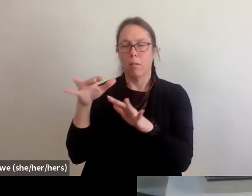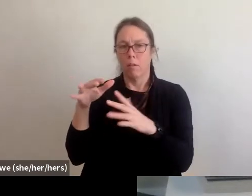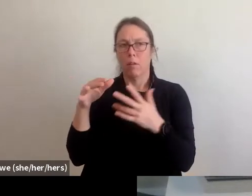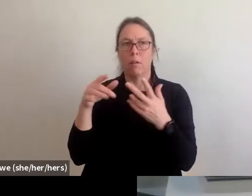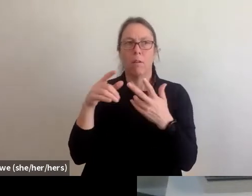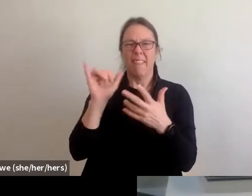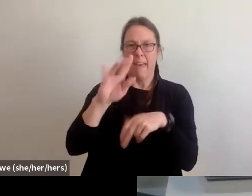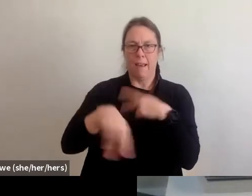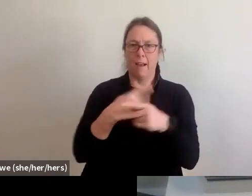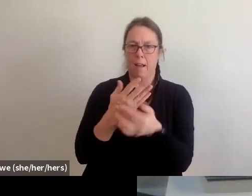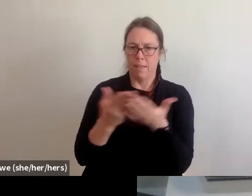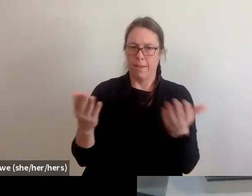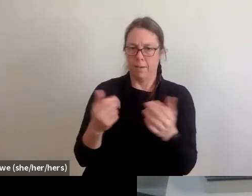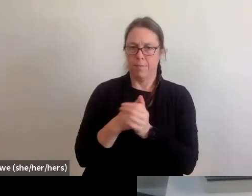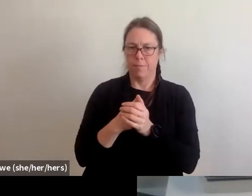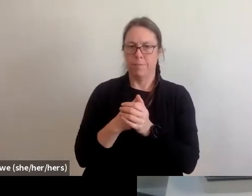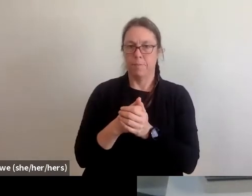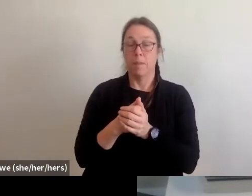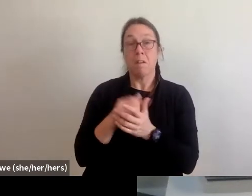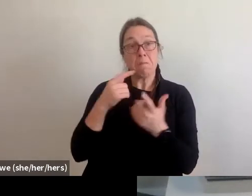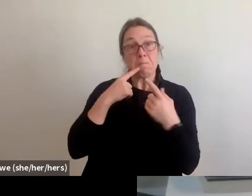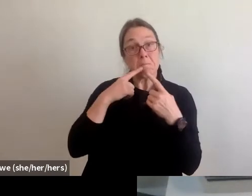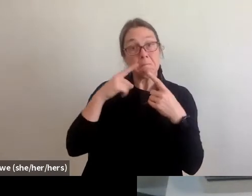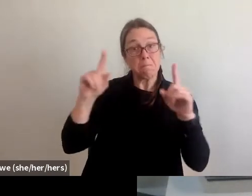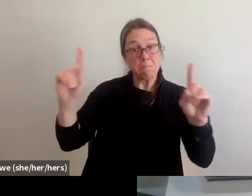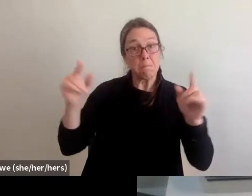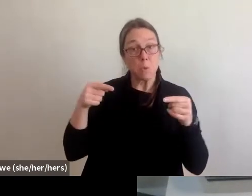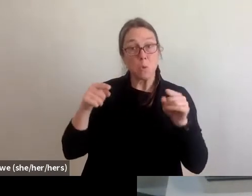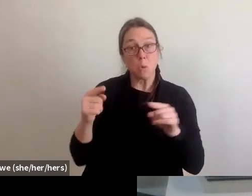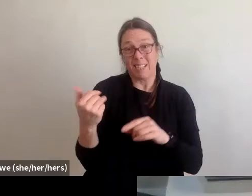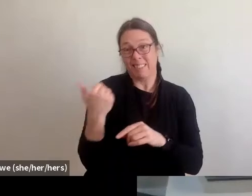and things like that. And that was successfully done during this last hurricane season.